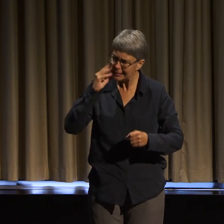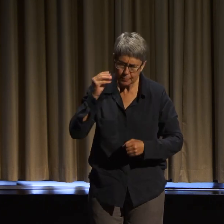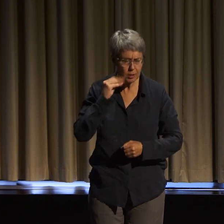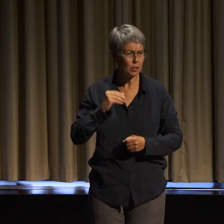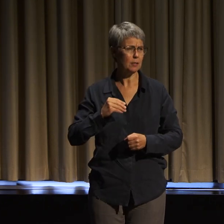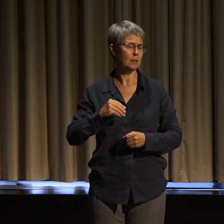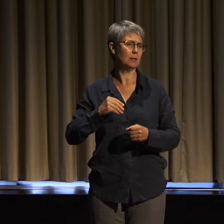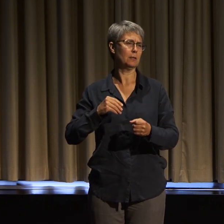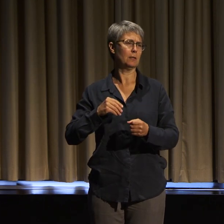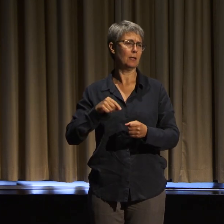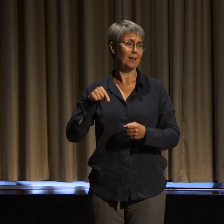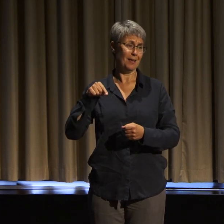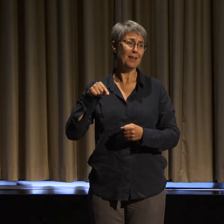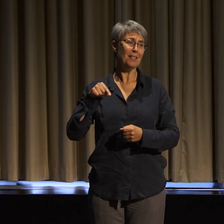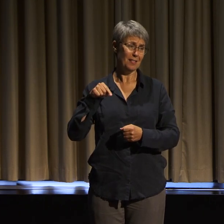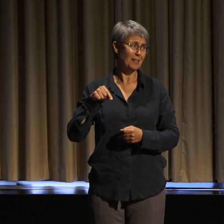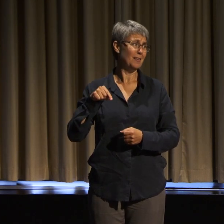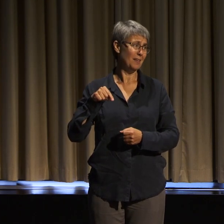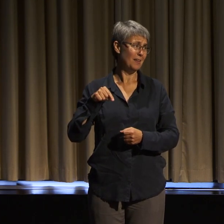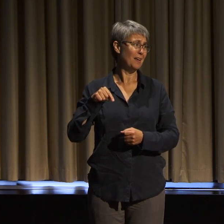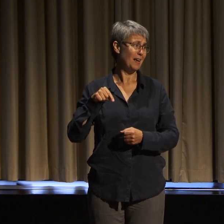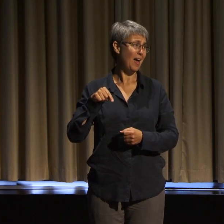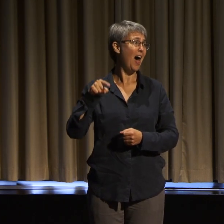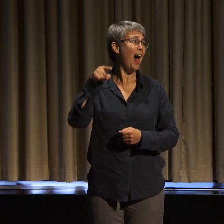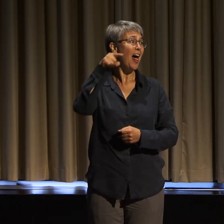Because this is also part of the isolation that we face every day.